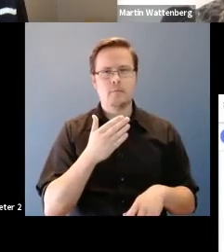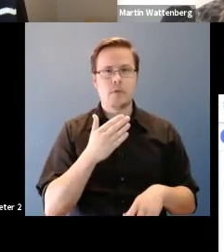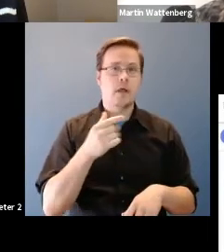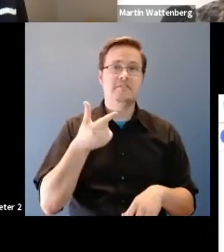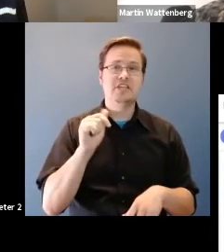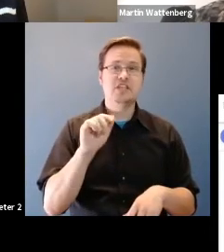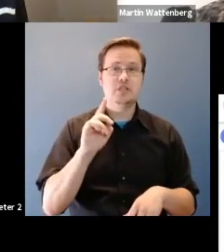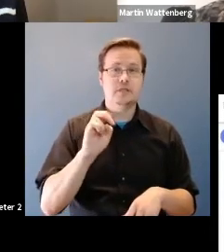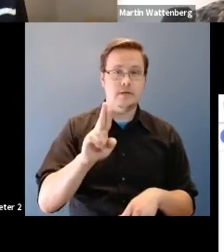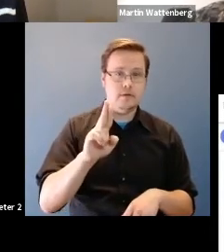Fernanda Viegas: That female.